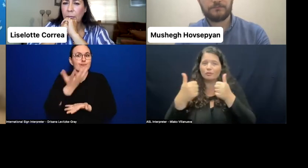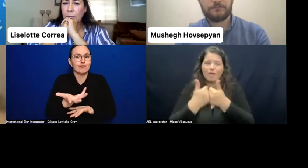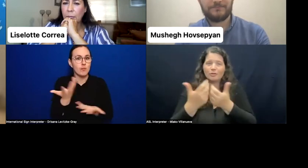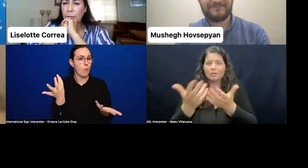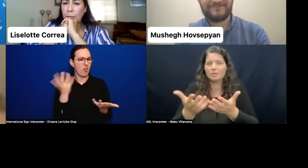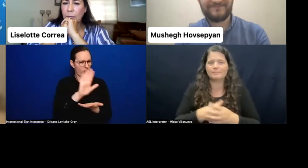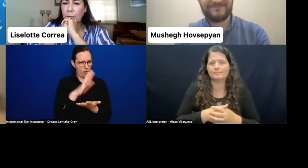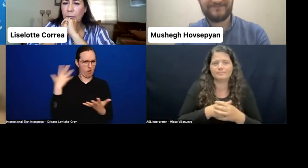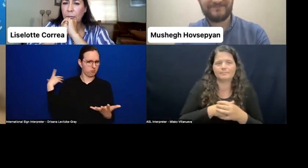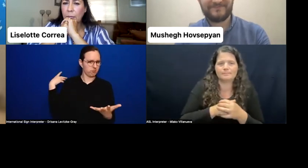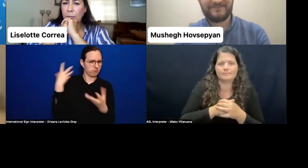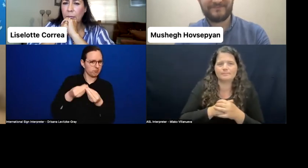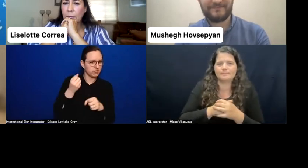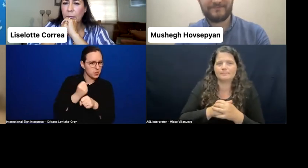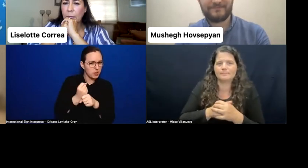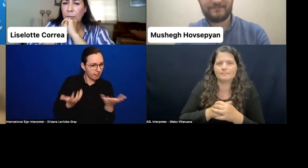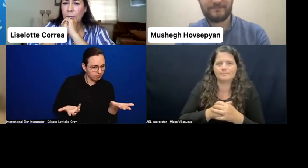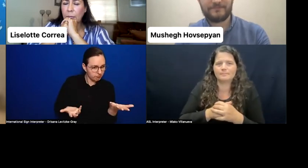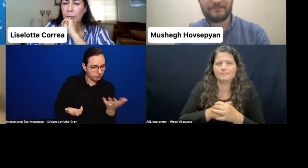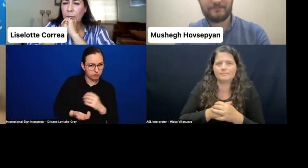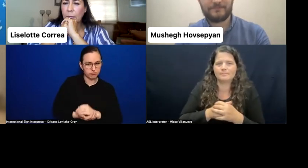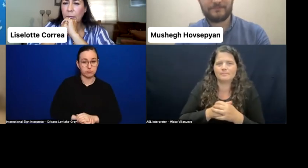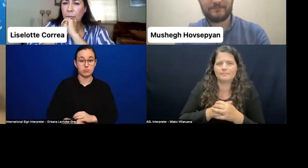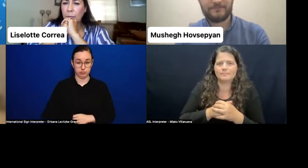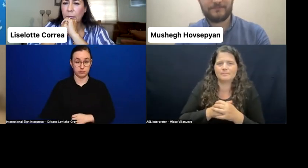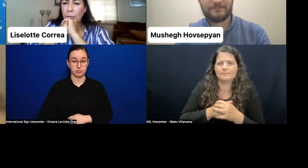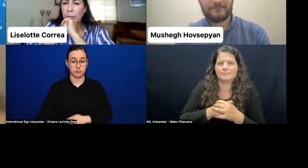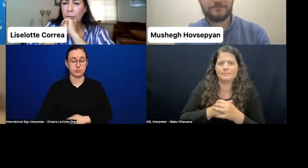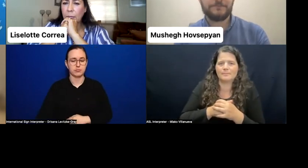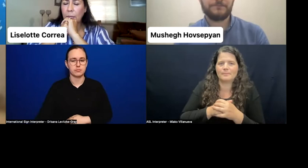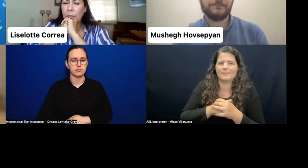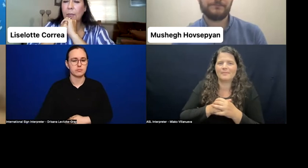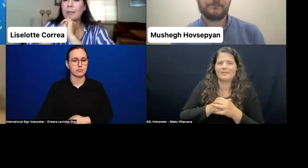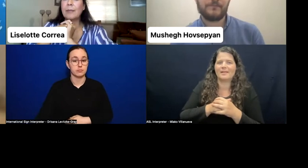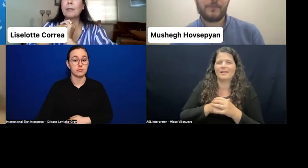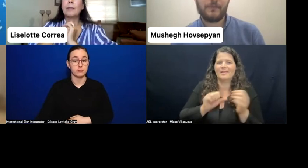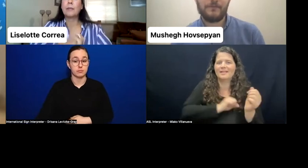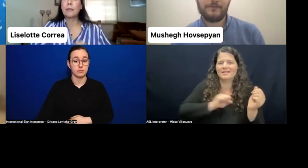You know Sara, when I was young,